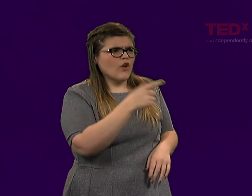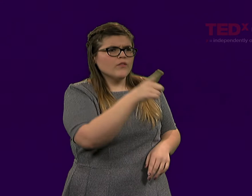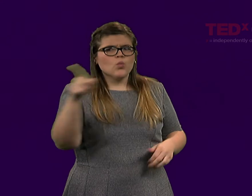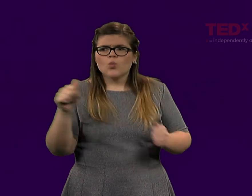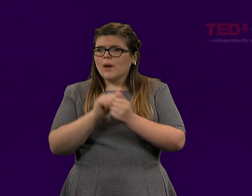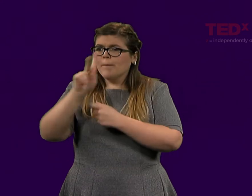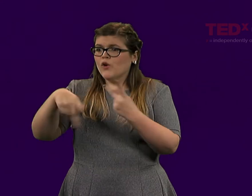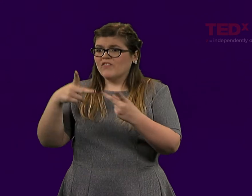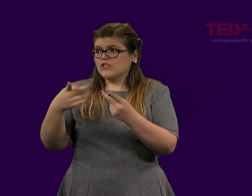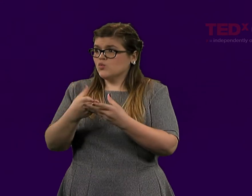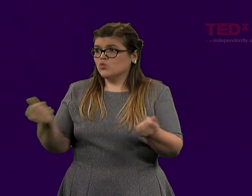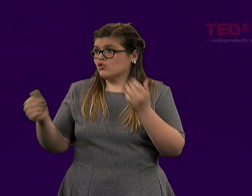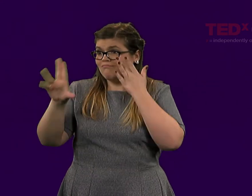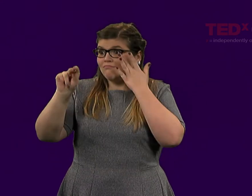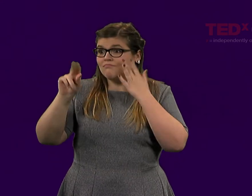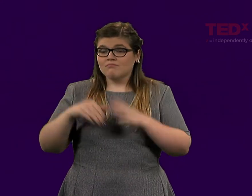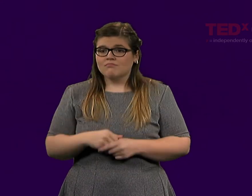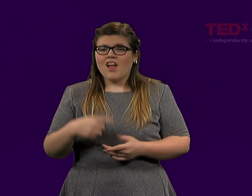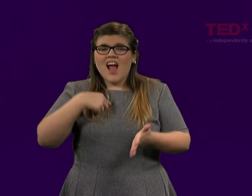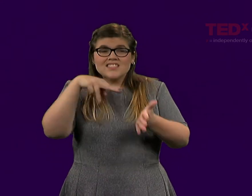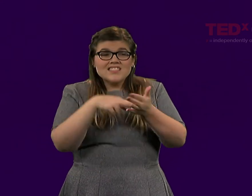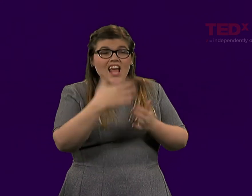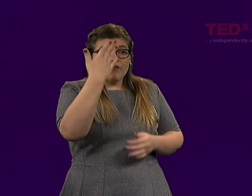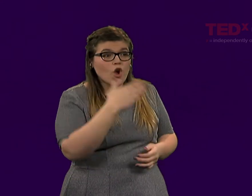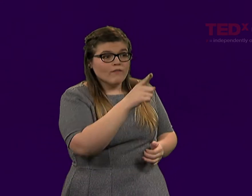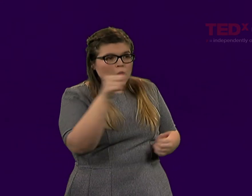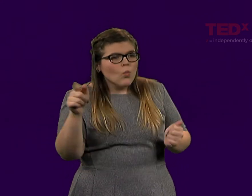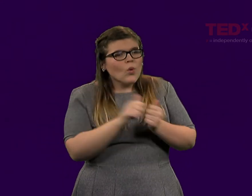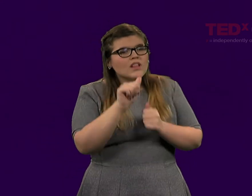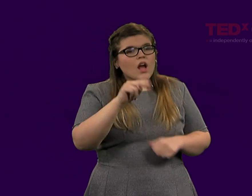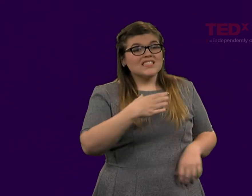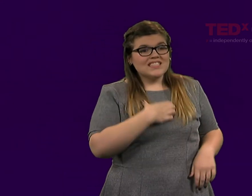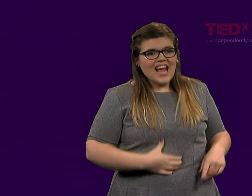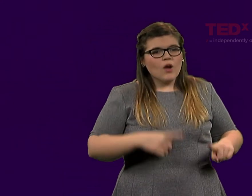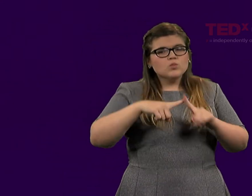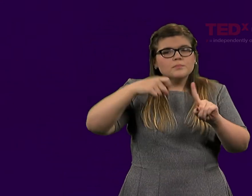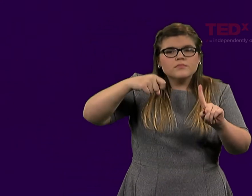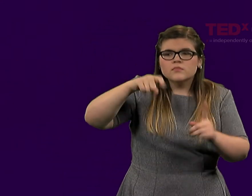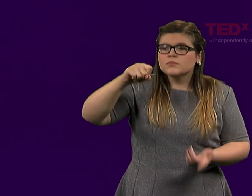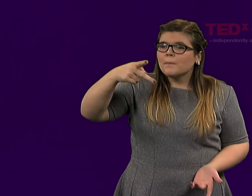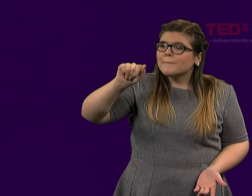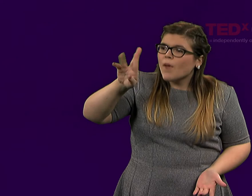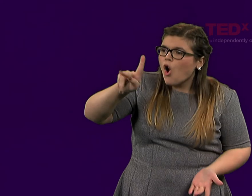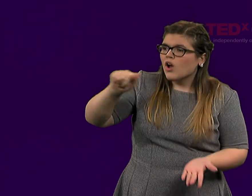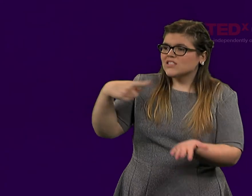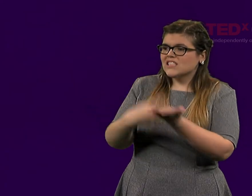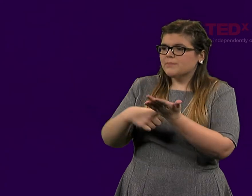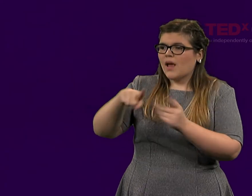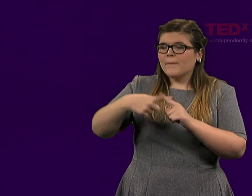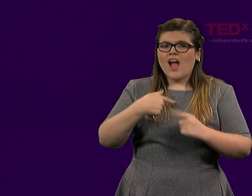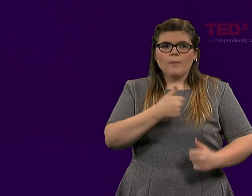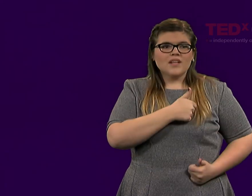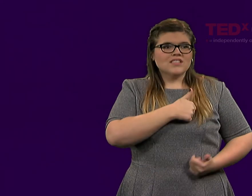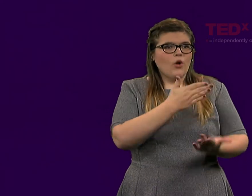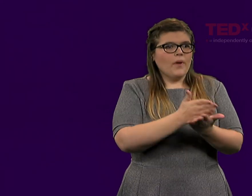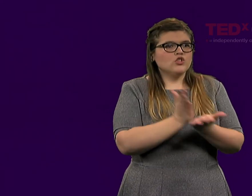that I have the perfect solution. But I do have the desire to spark debate about patriotism.